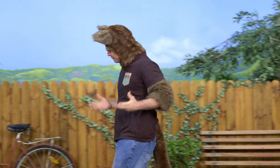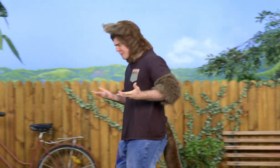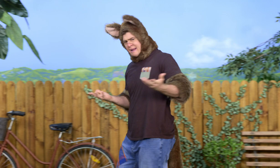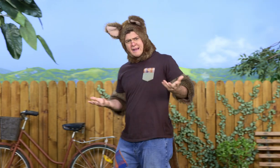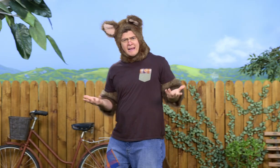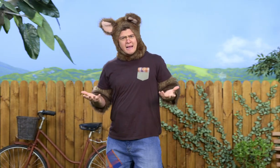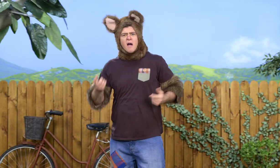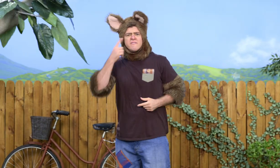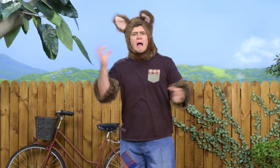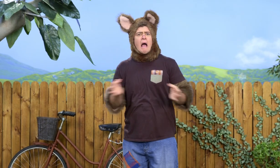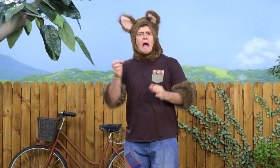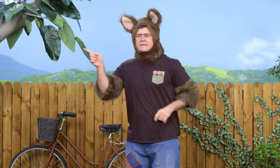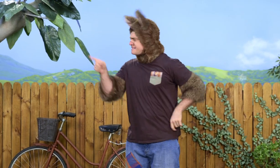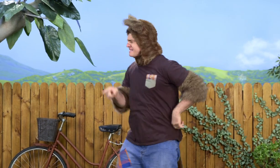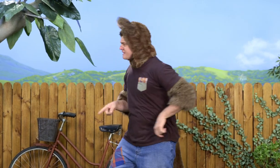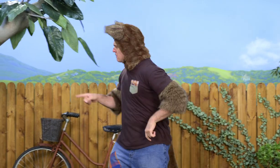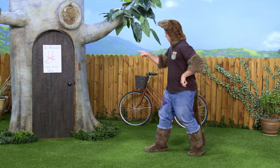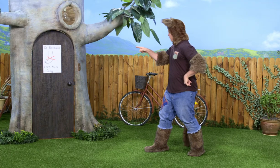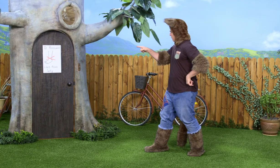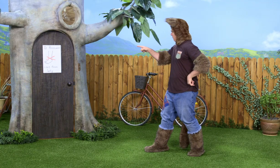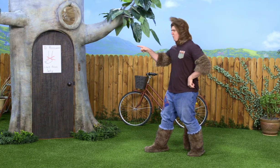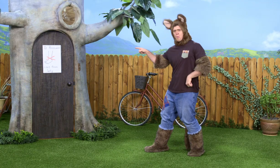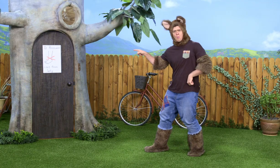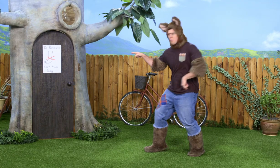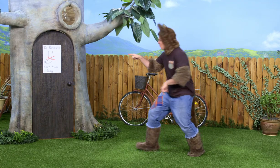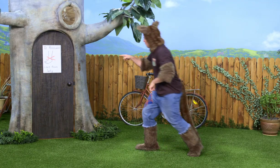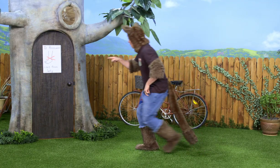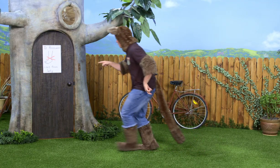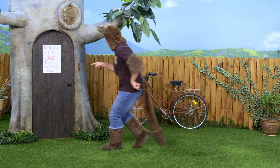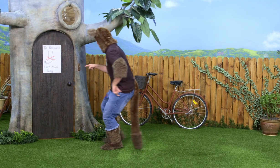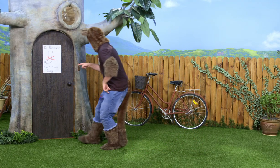Hmm. Where is she? I'll check the garden. Huh? What's this?